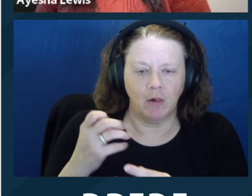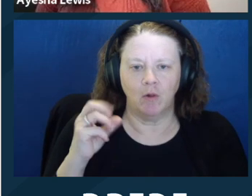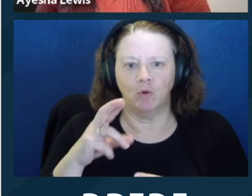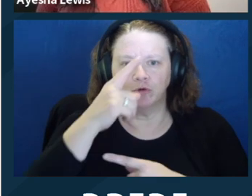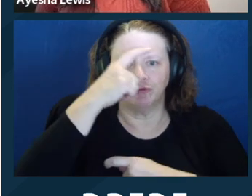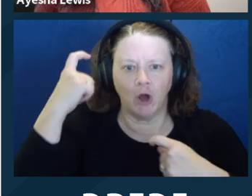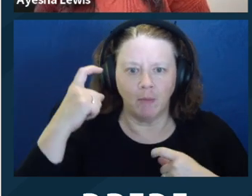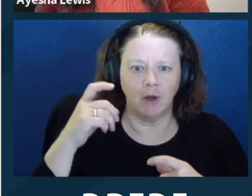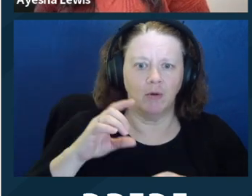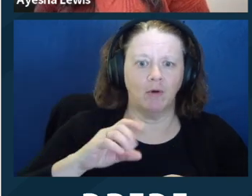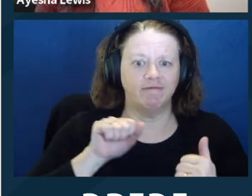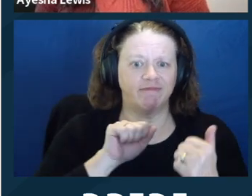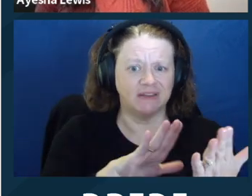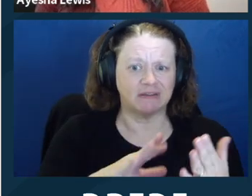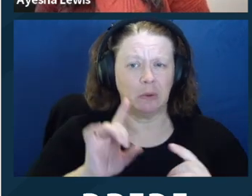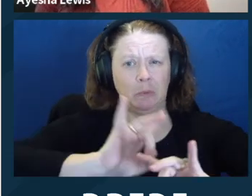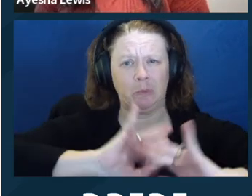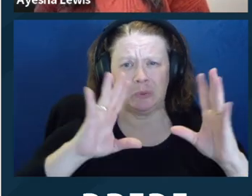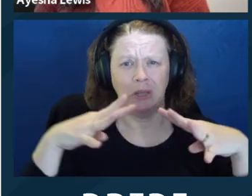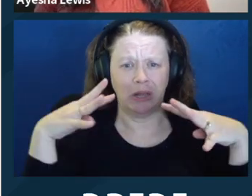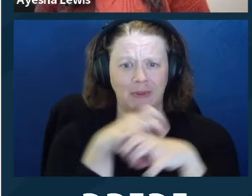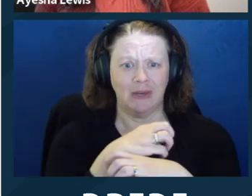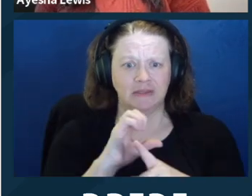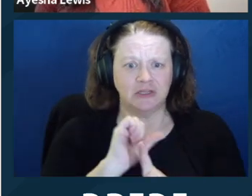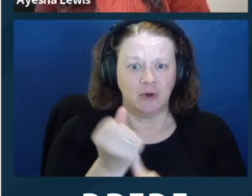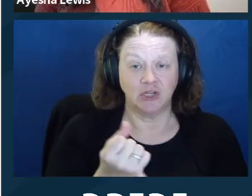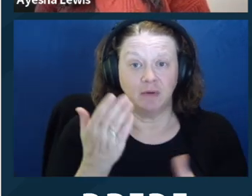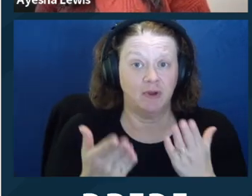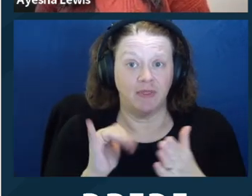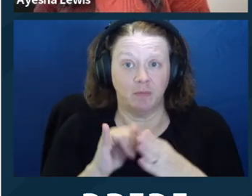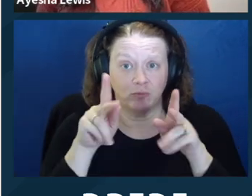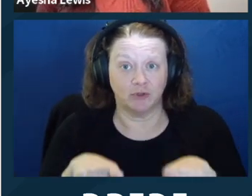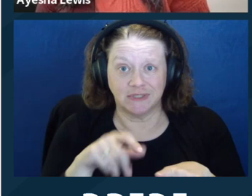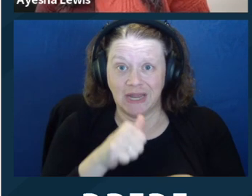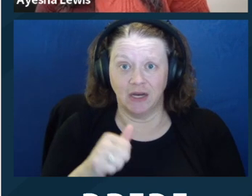need things to be particularly clear and not complicated so that they can understand what